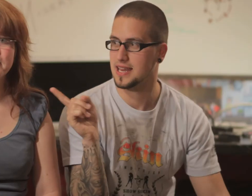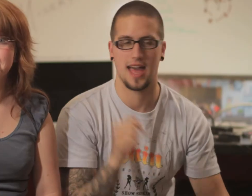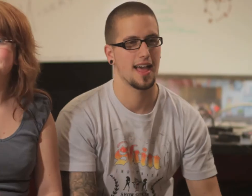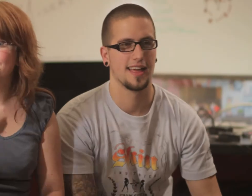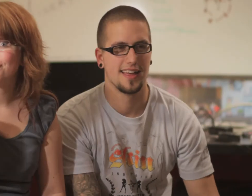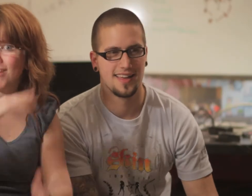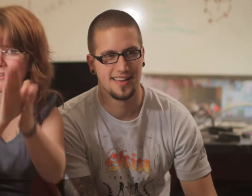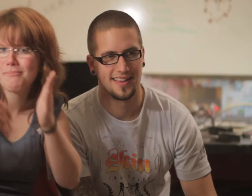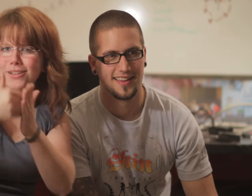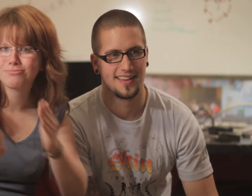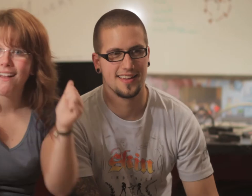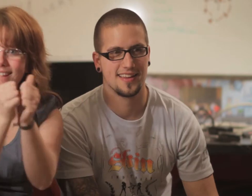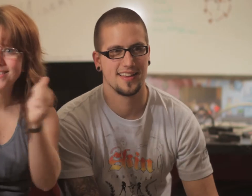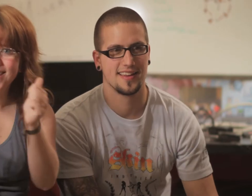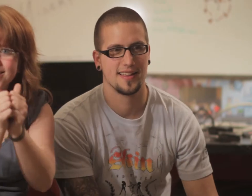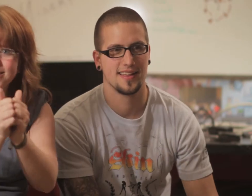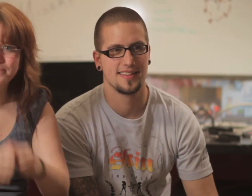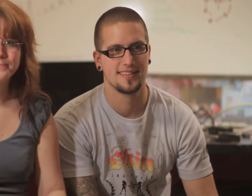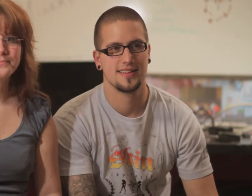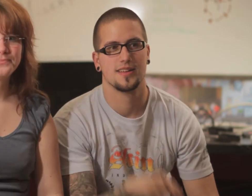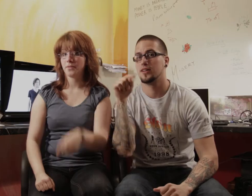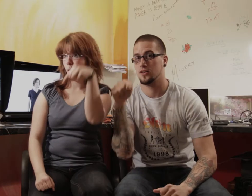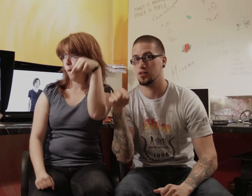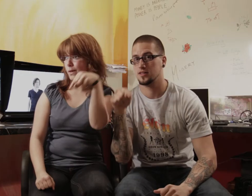and I'm the signing Assistant.